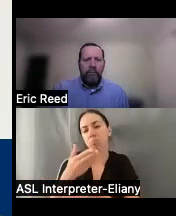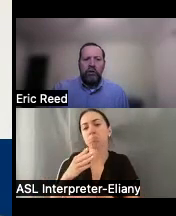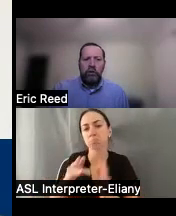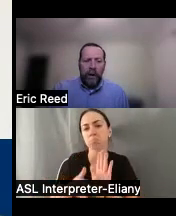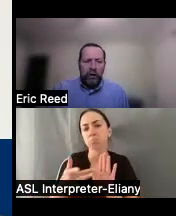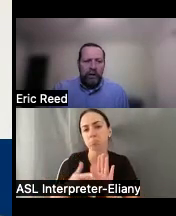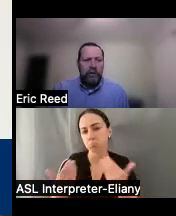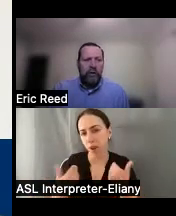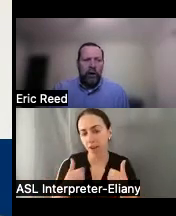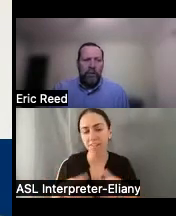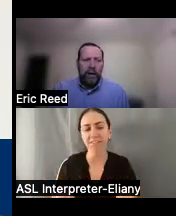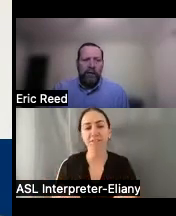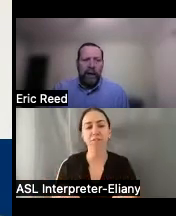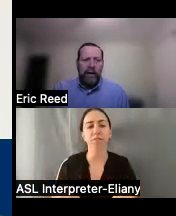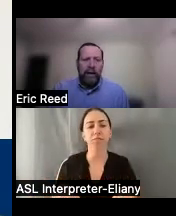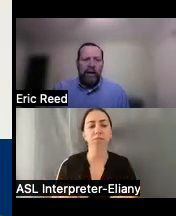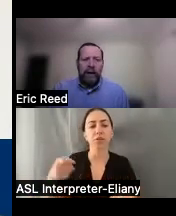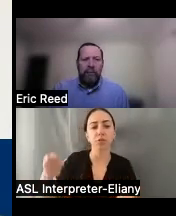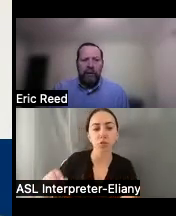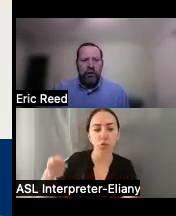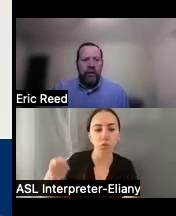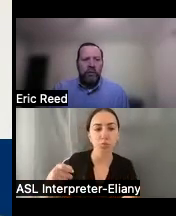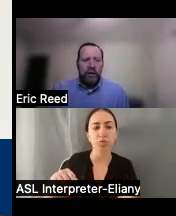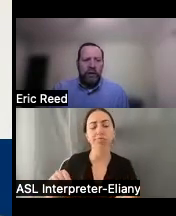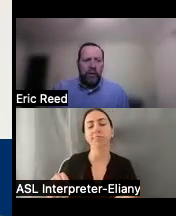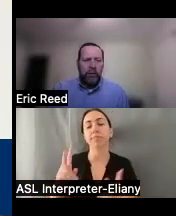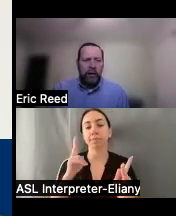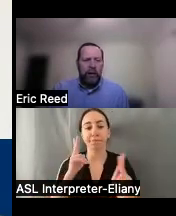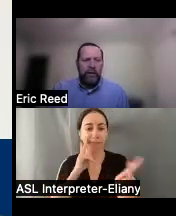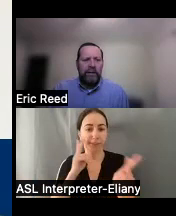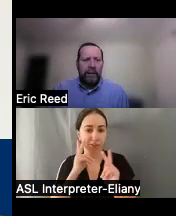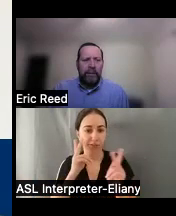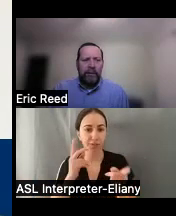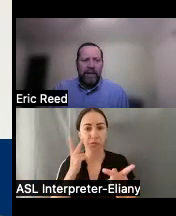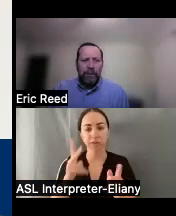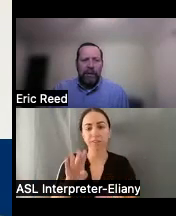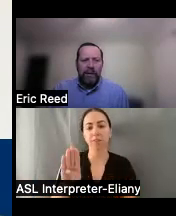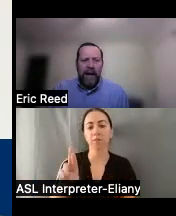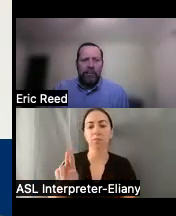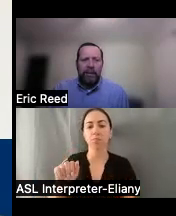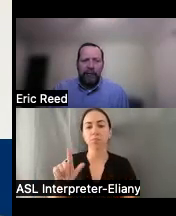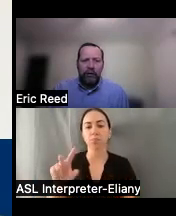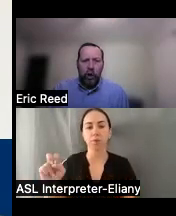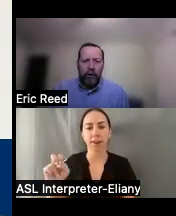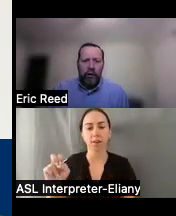um switches are a big thing Vision you see a brilliant device up in the top left corner